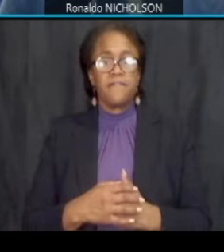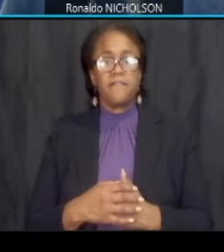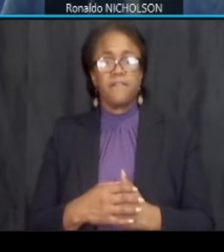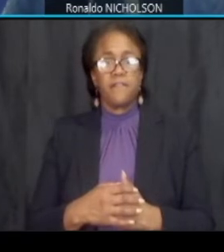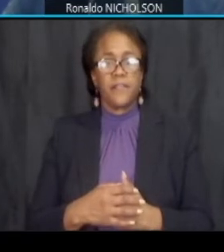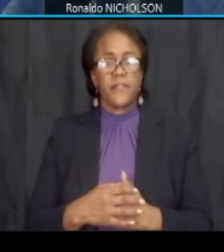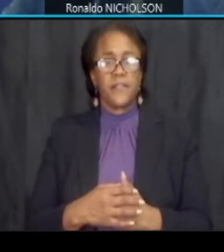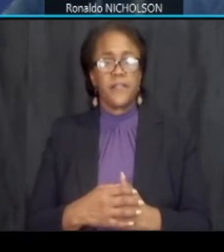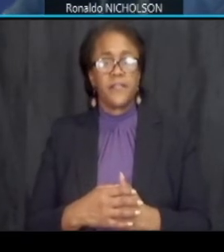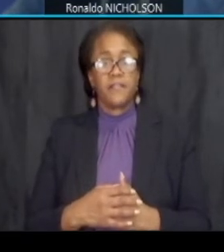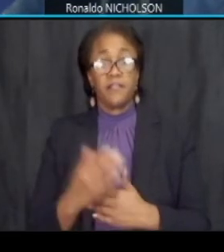next slide